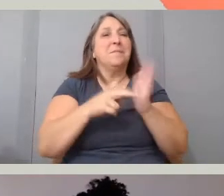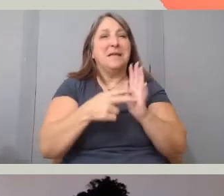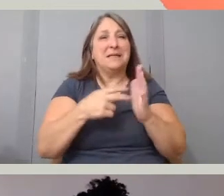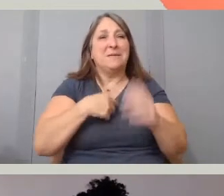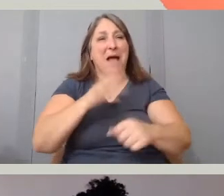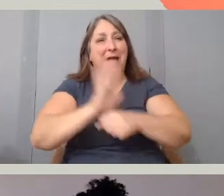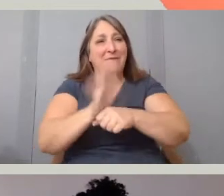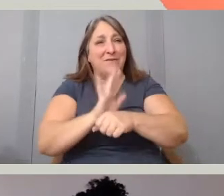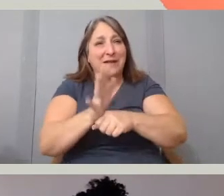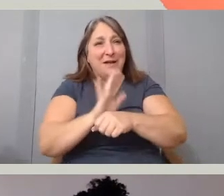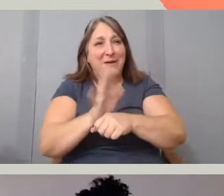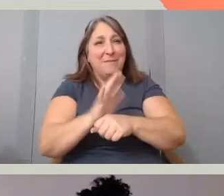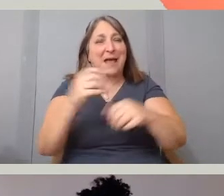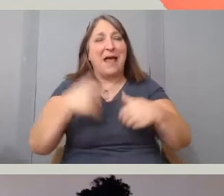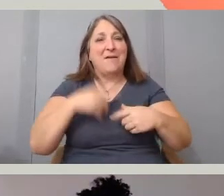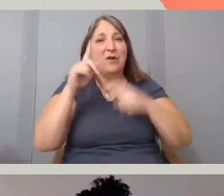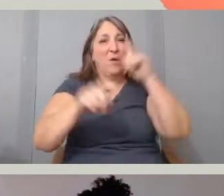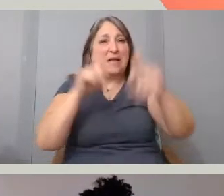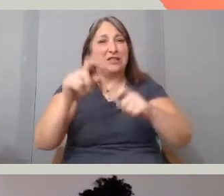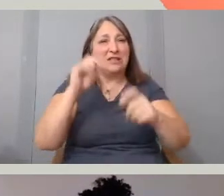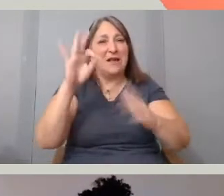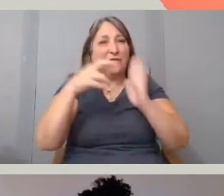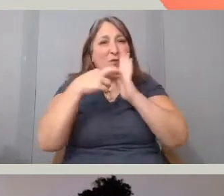of representation and, authorship